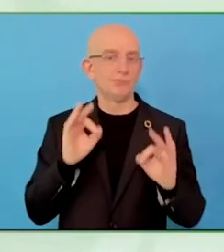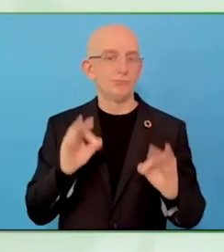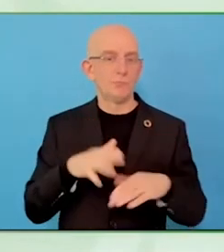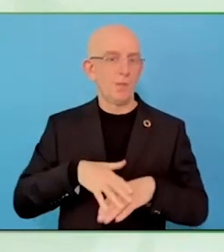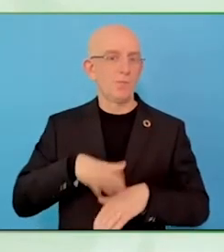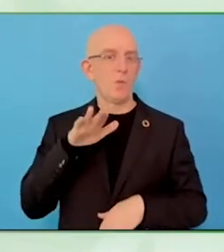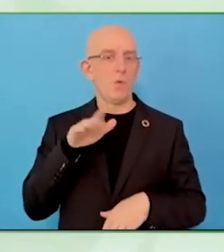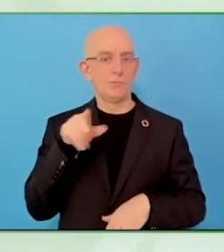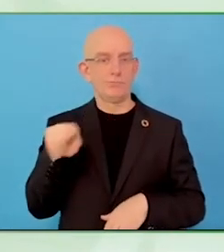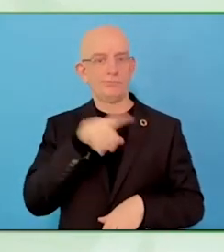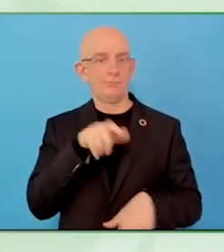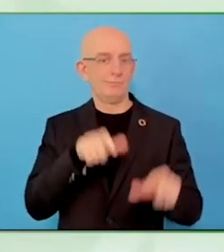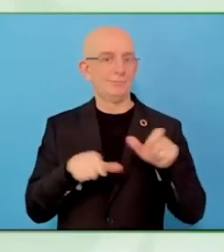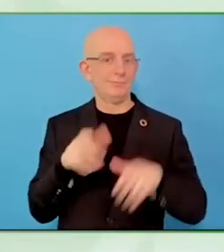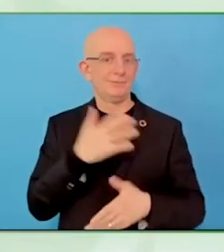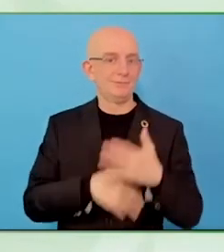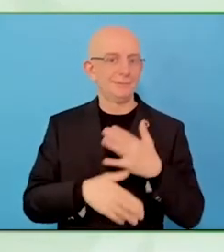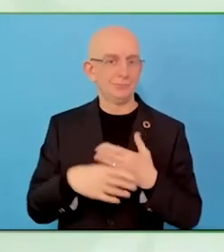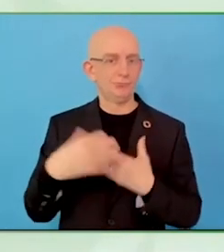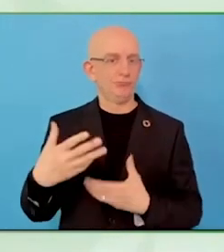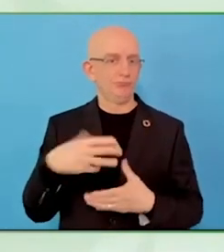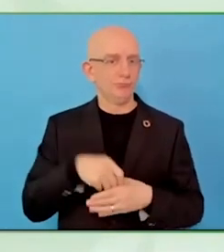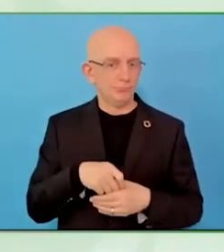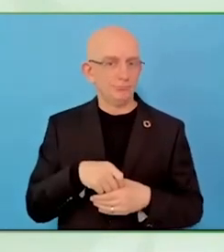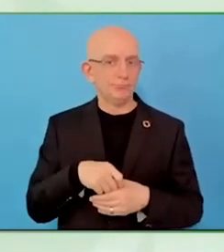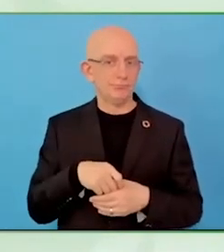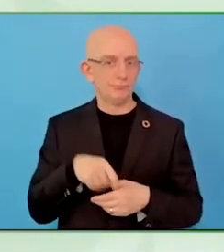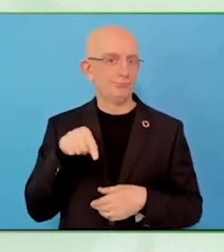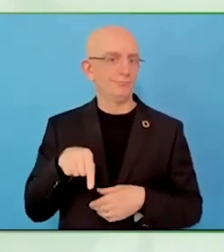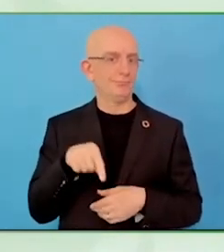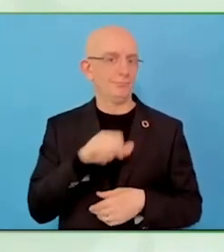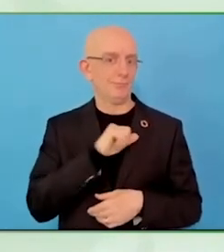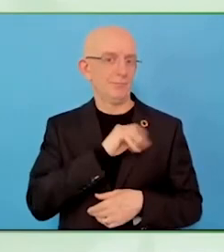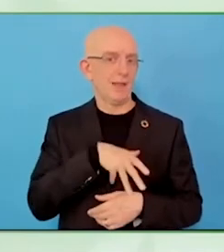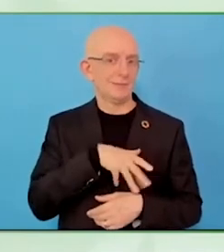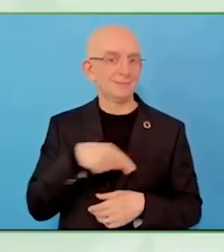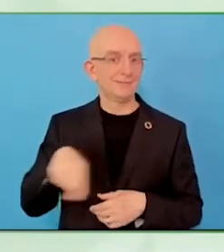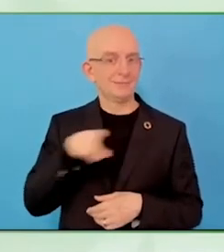To wrap up, I have taken from our discussion one is the most